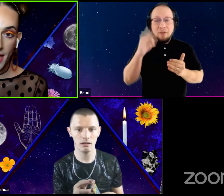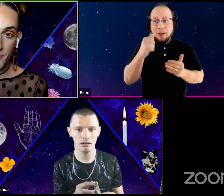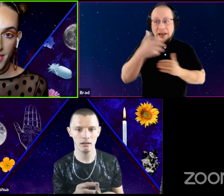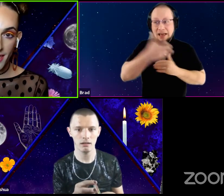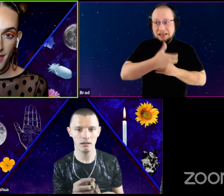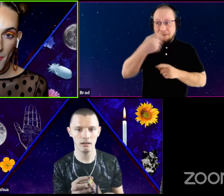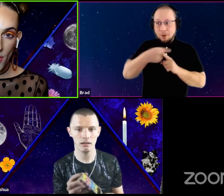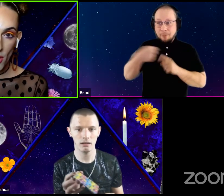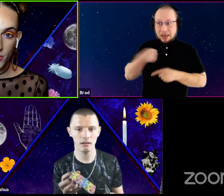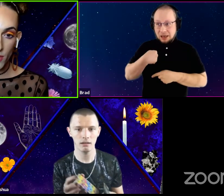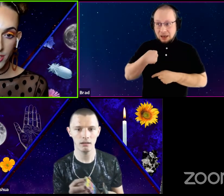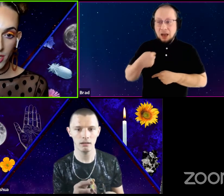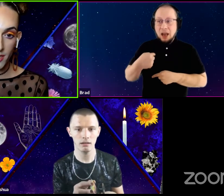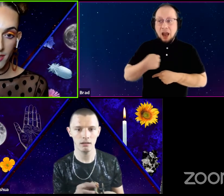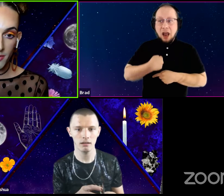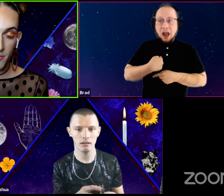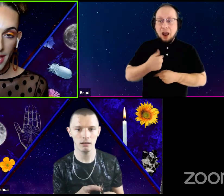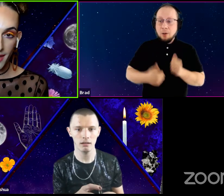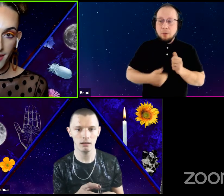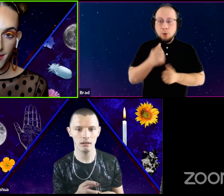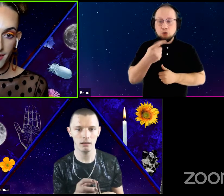and me most wretched make.